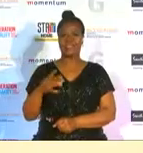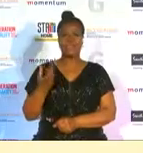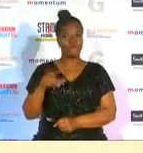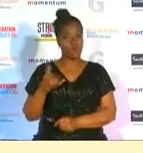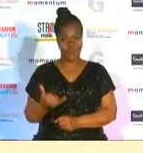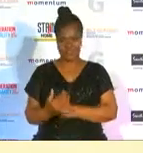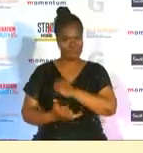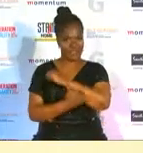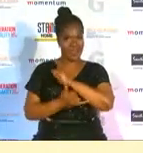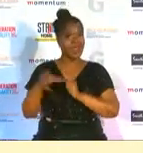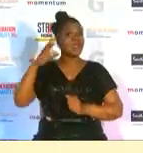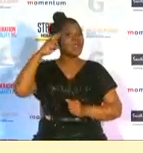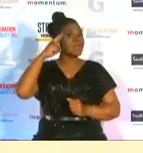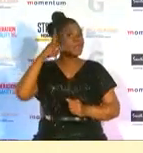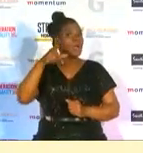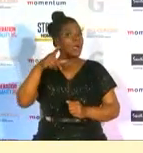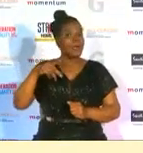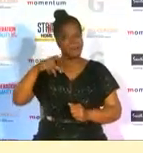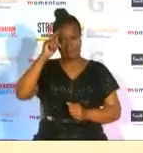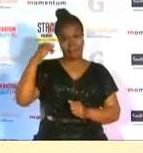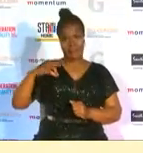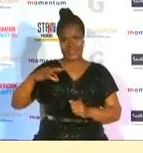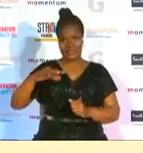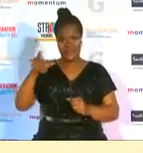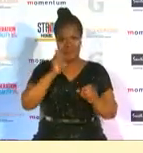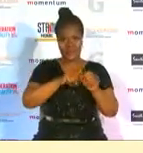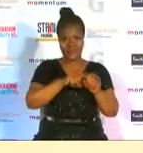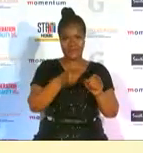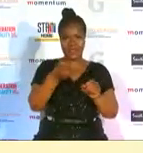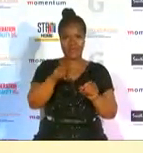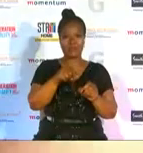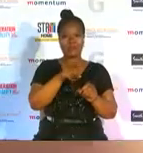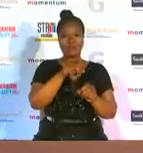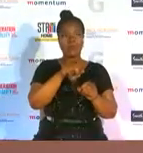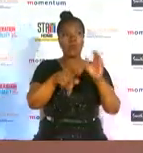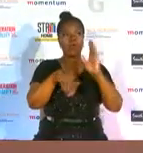we we had manana banana qualifying to go and and and participate in the